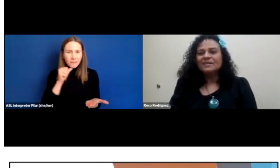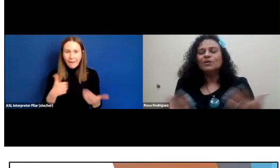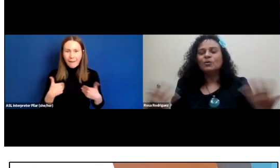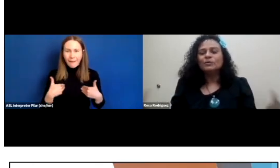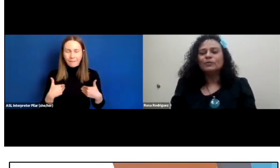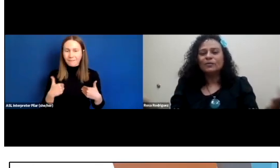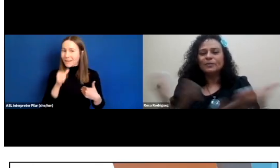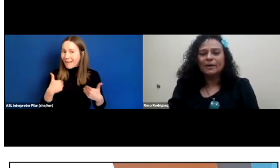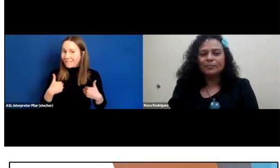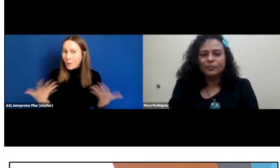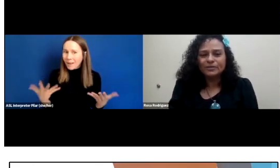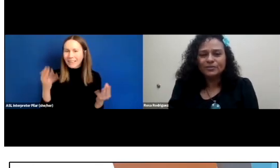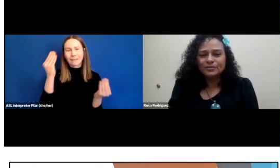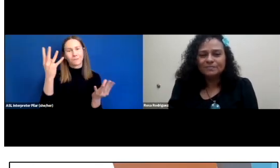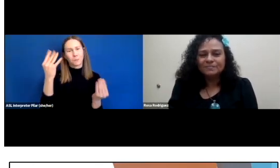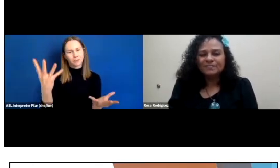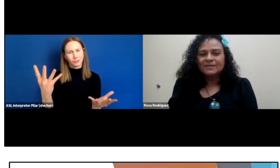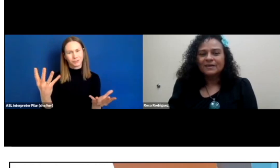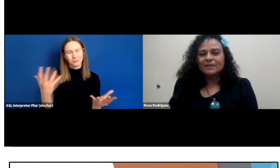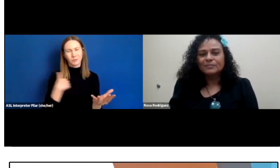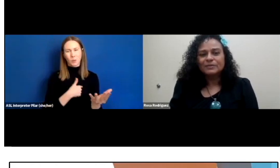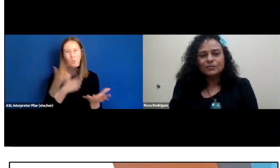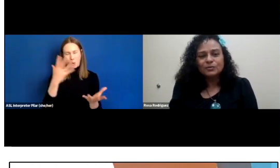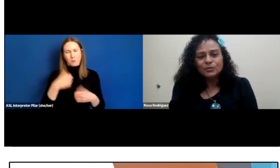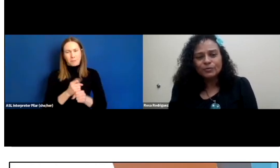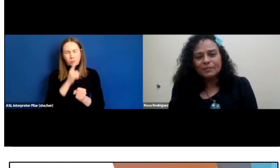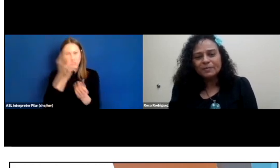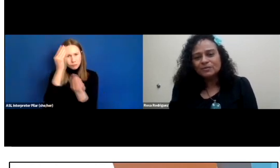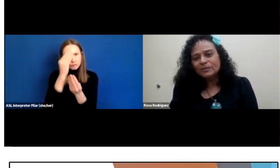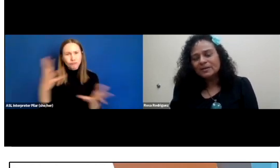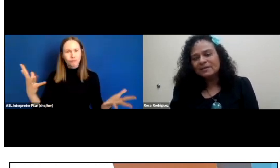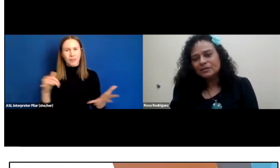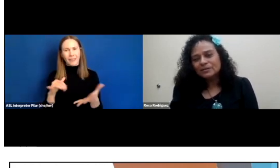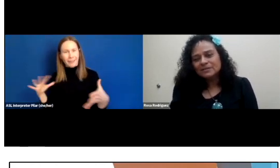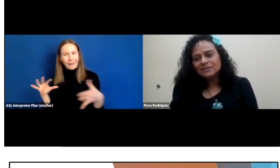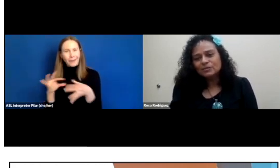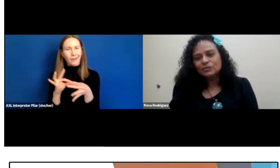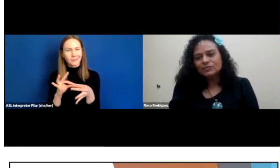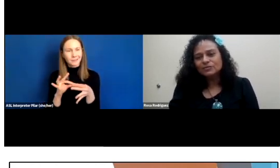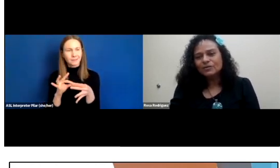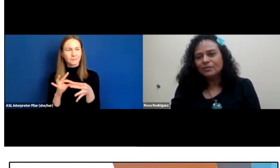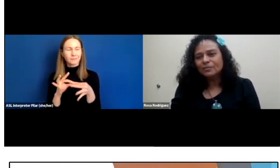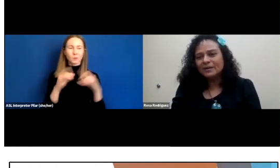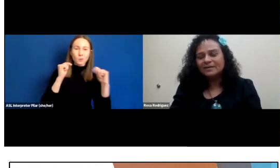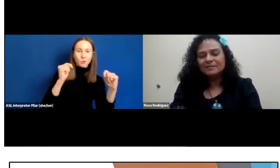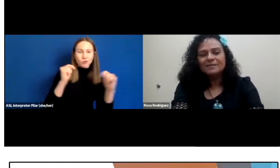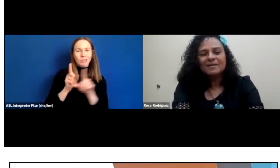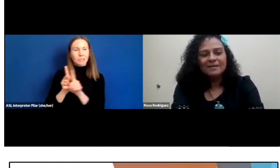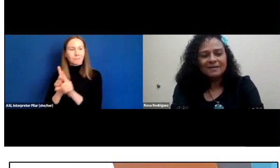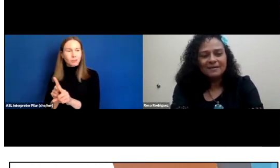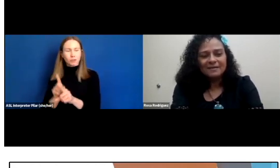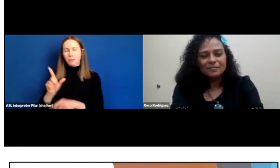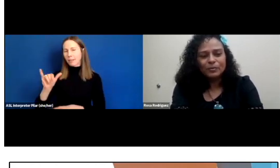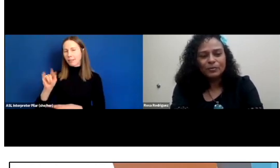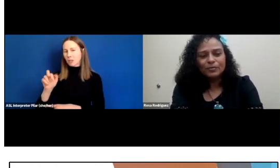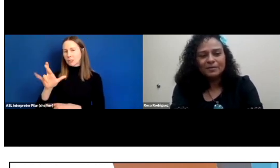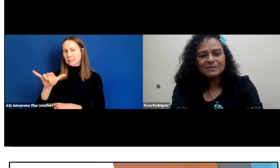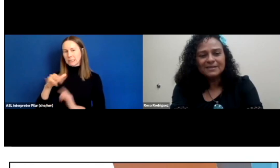So, we try to build that bridge between tutoring, mentoring, and literacy instruction are our main programs